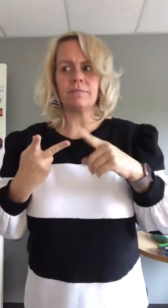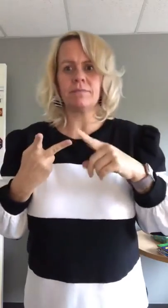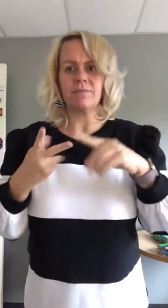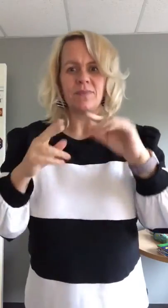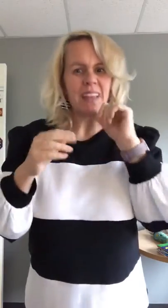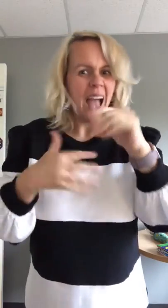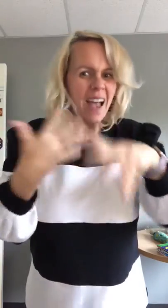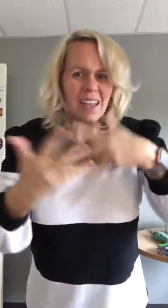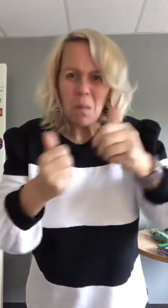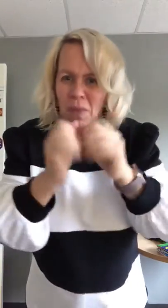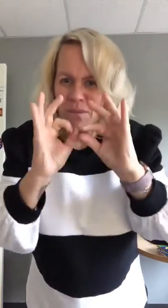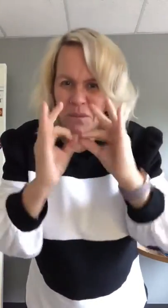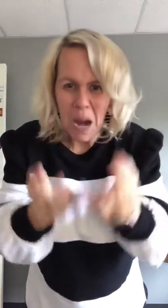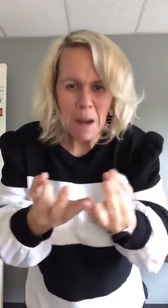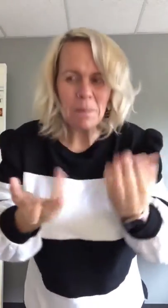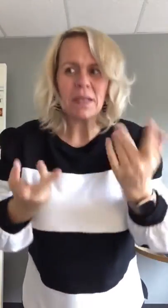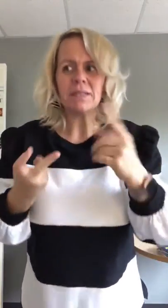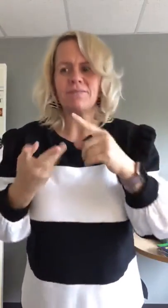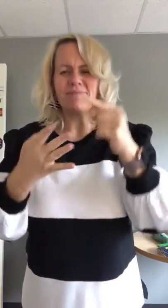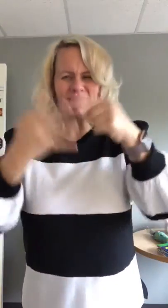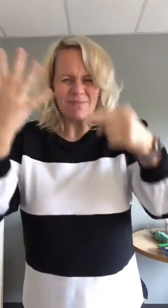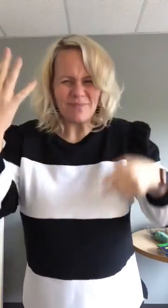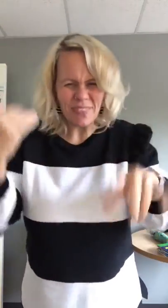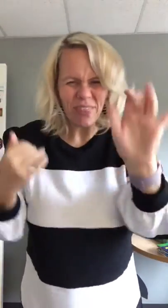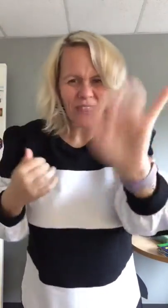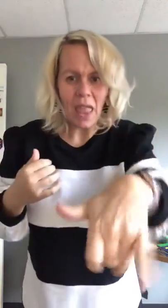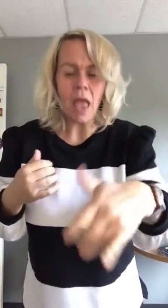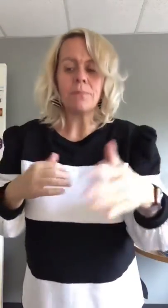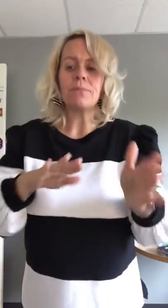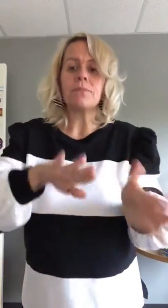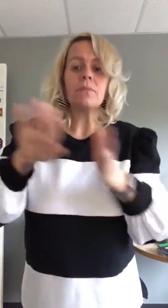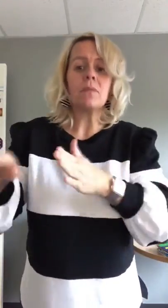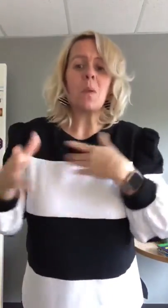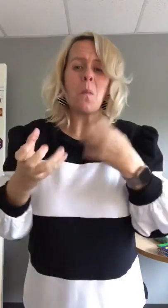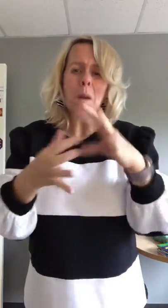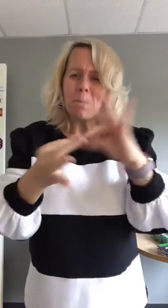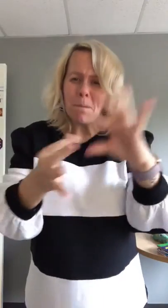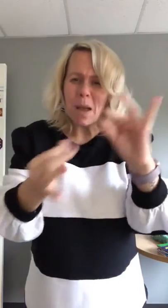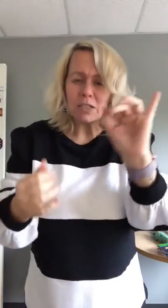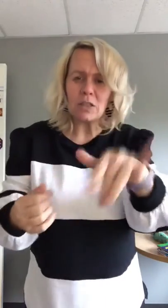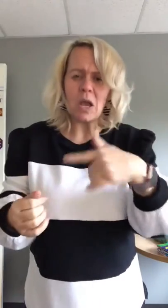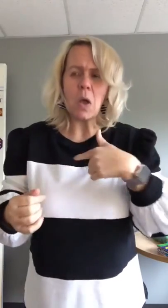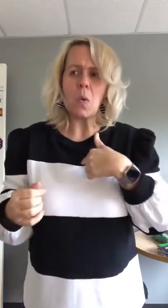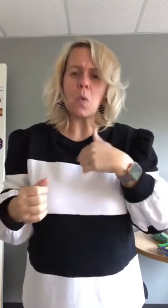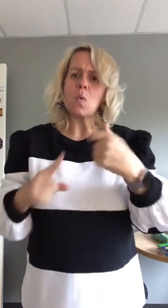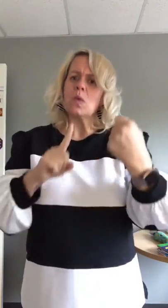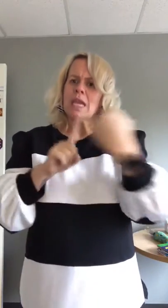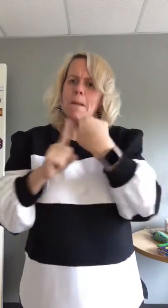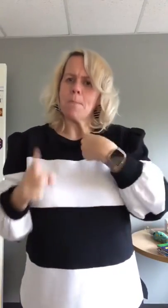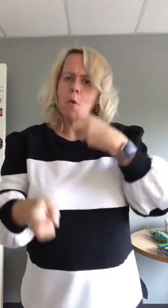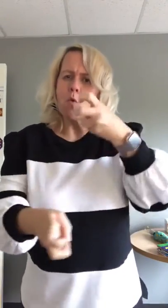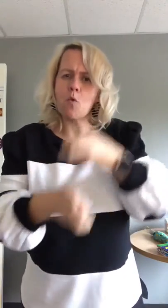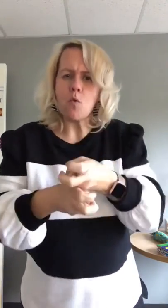Some of them do not hang out with their families. The list goes on, you know. Now, I want to mention what hit me hard